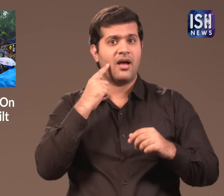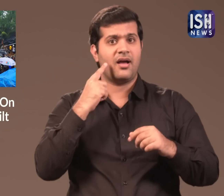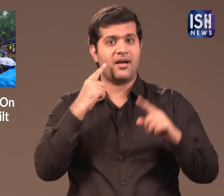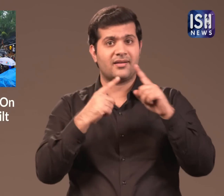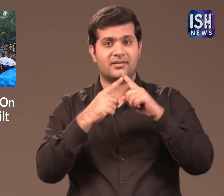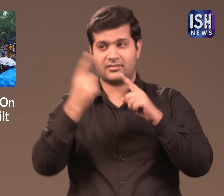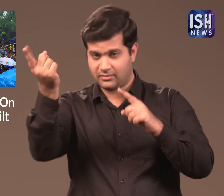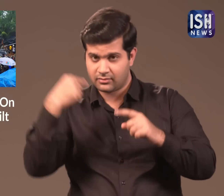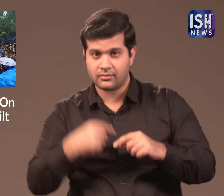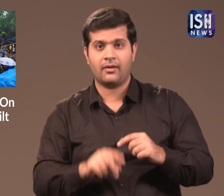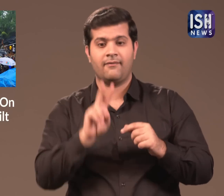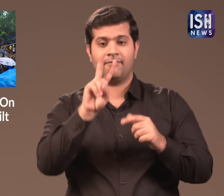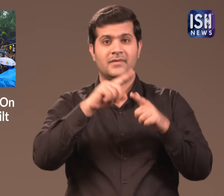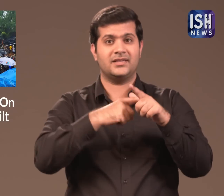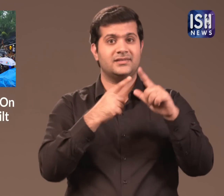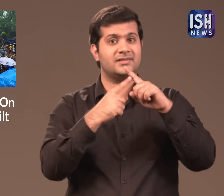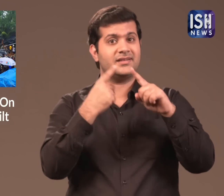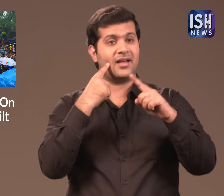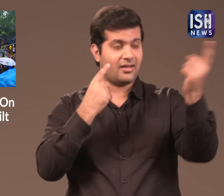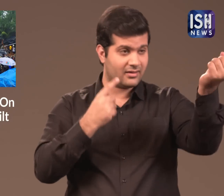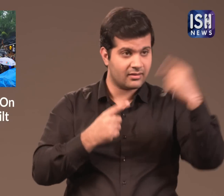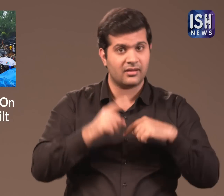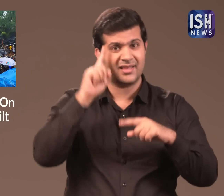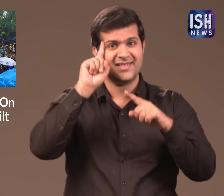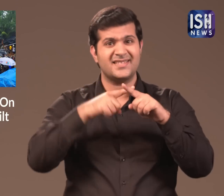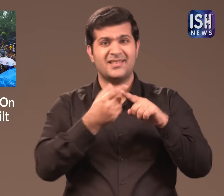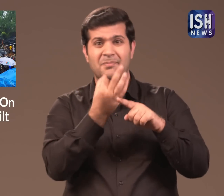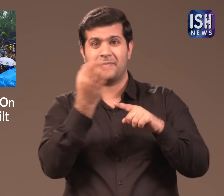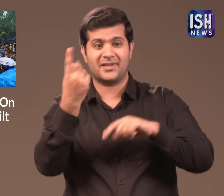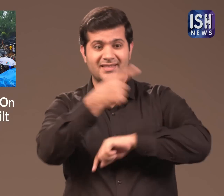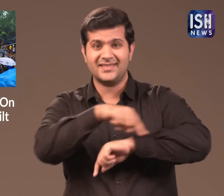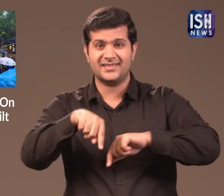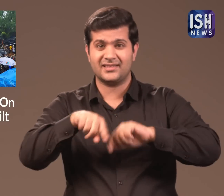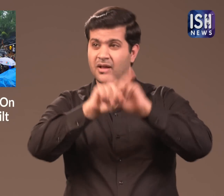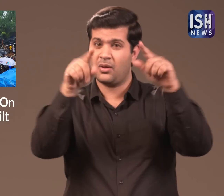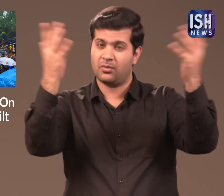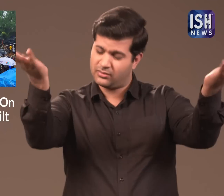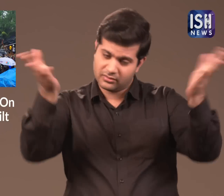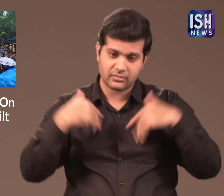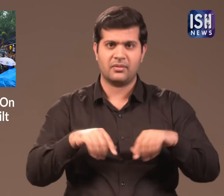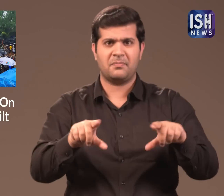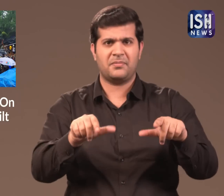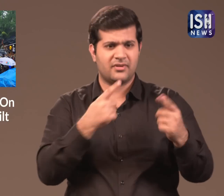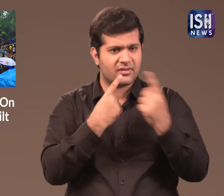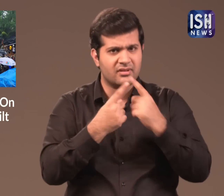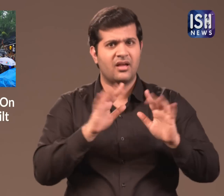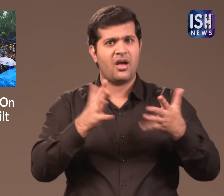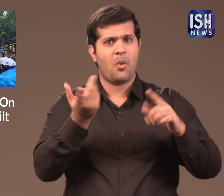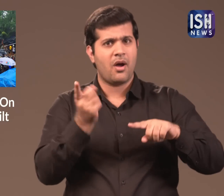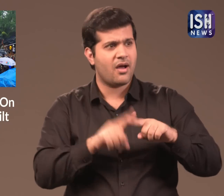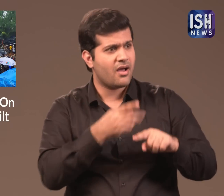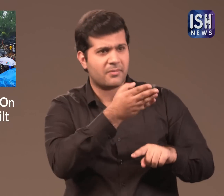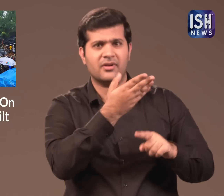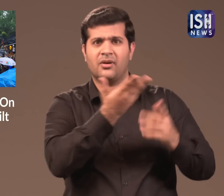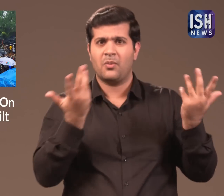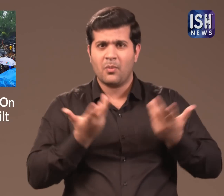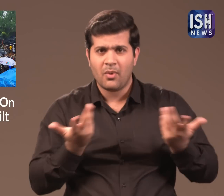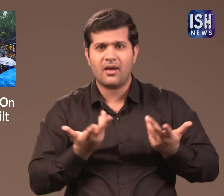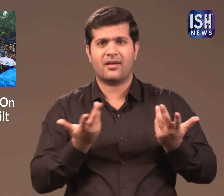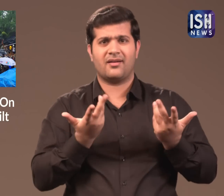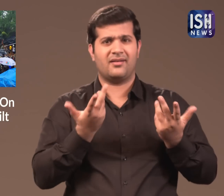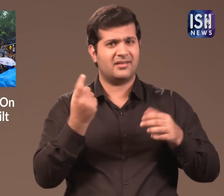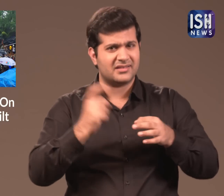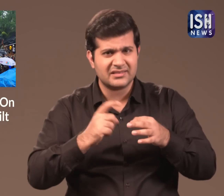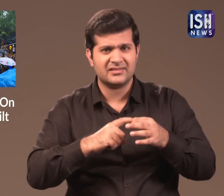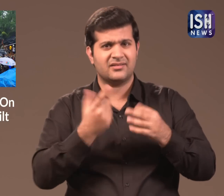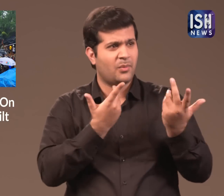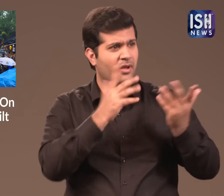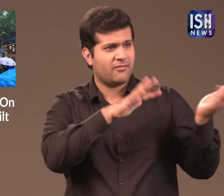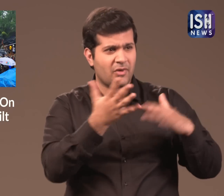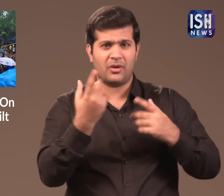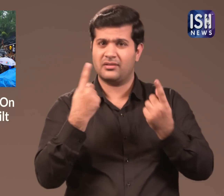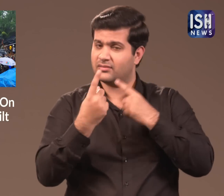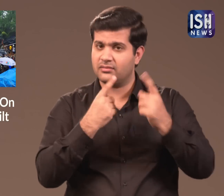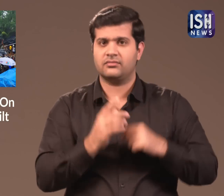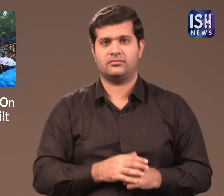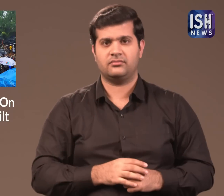Expert engineers from IIT and VJTI were called to find the cause of the incident.